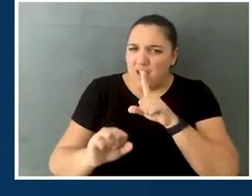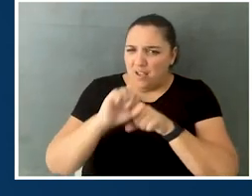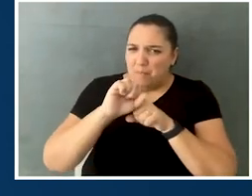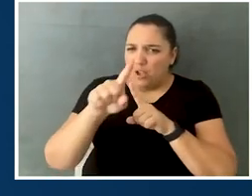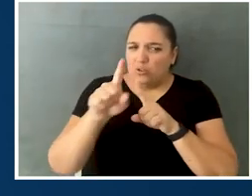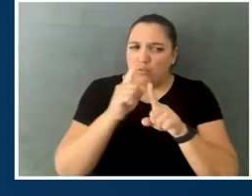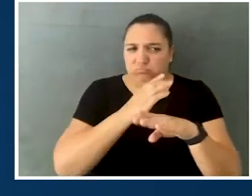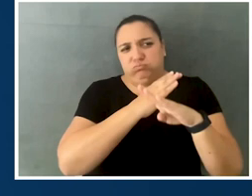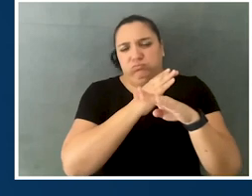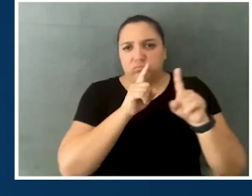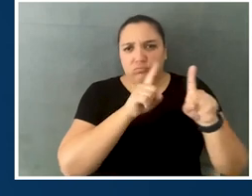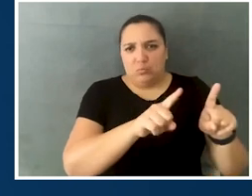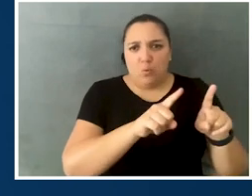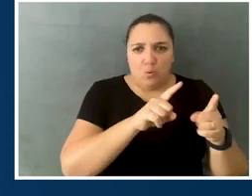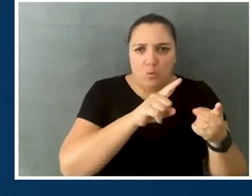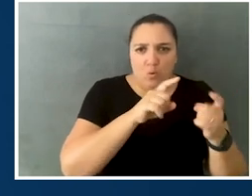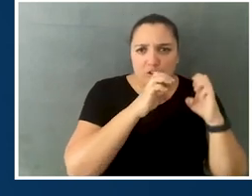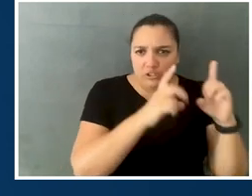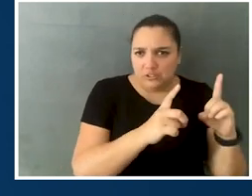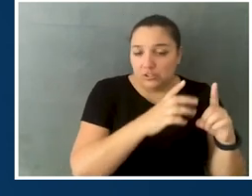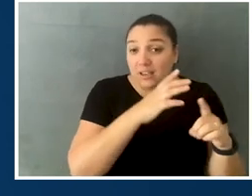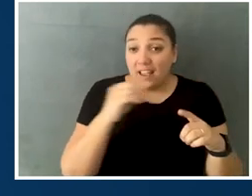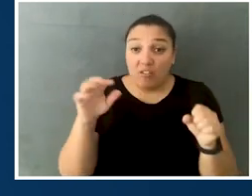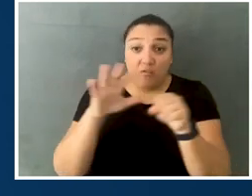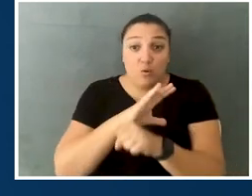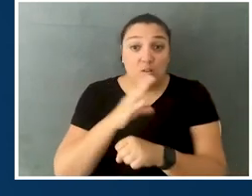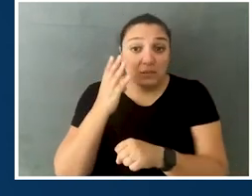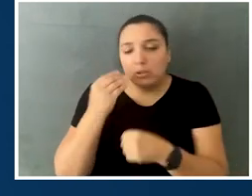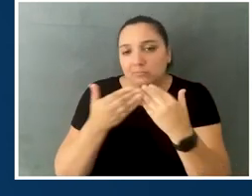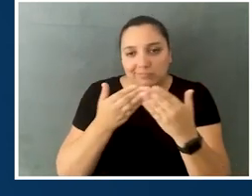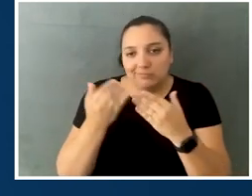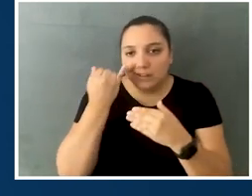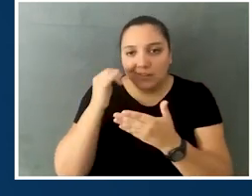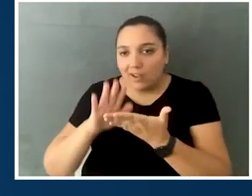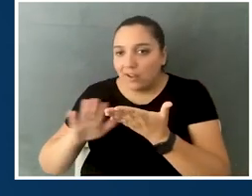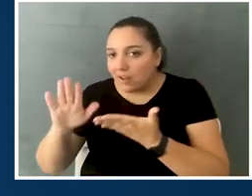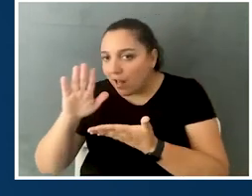as well as, really, if you're having a full experience of whether it's high school or college?